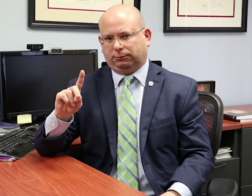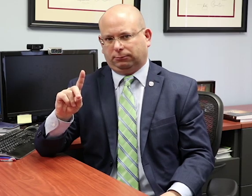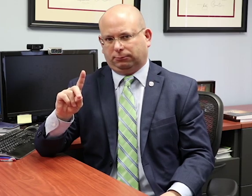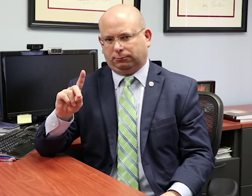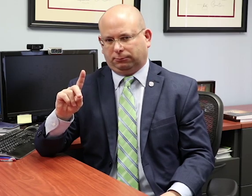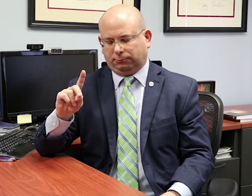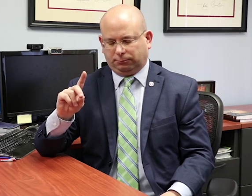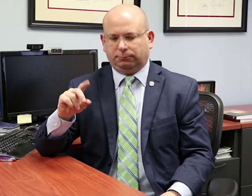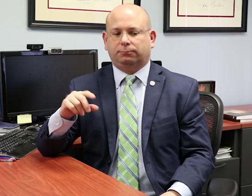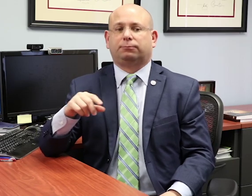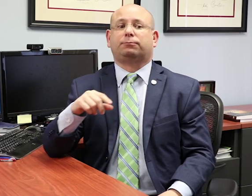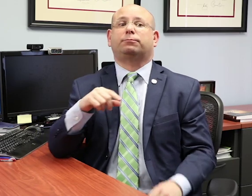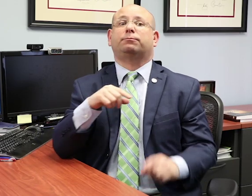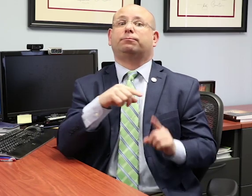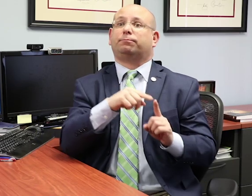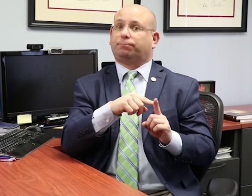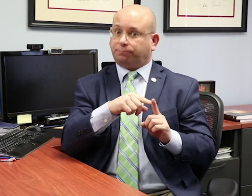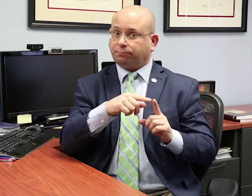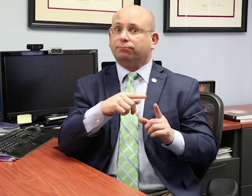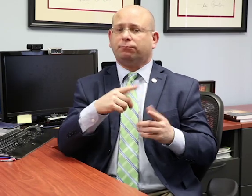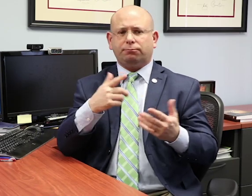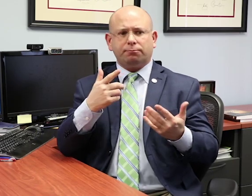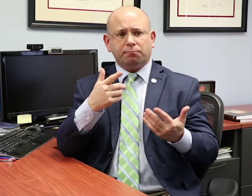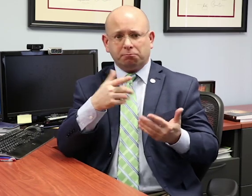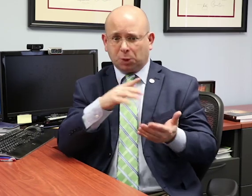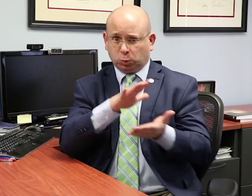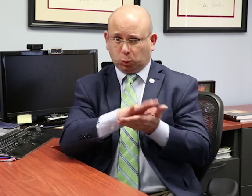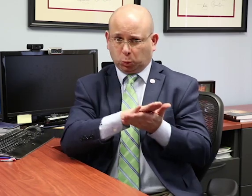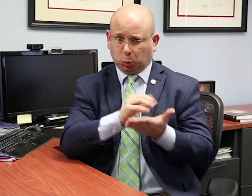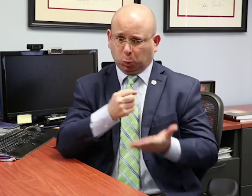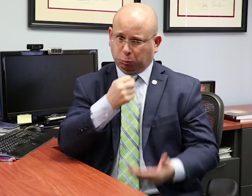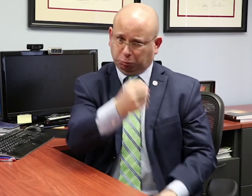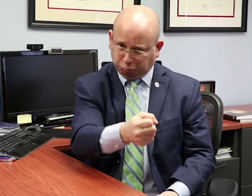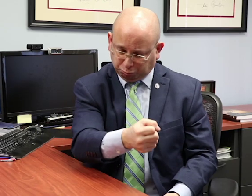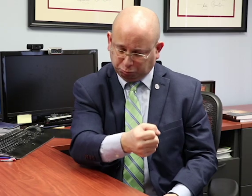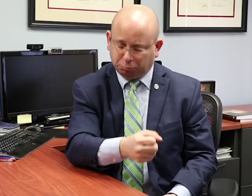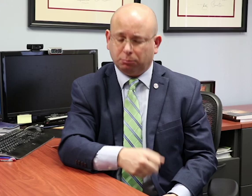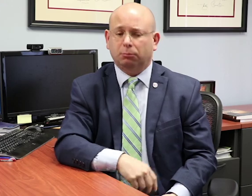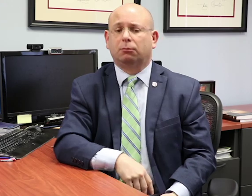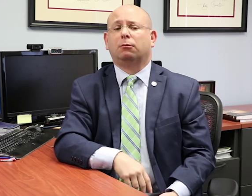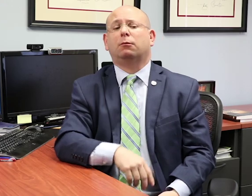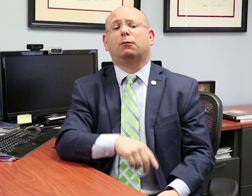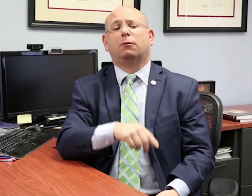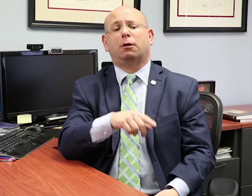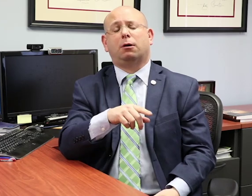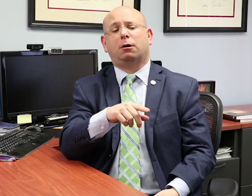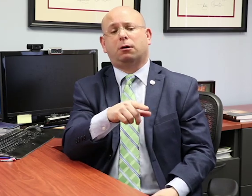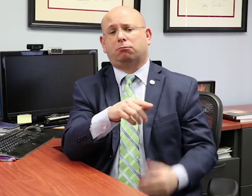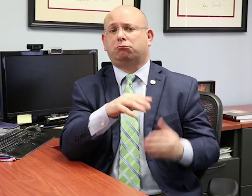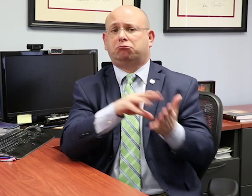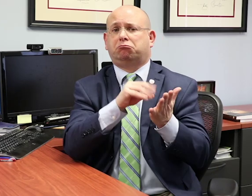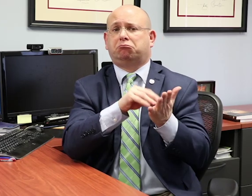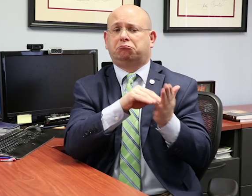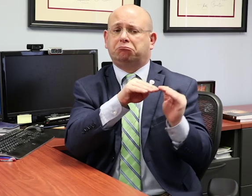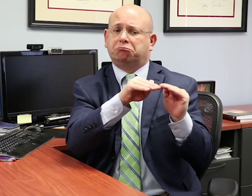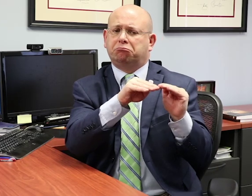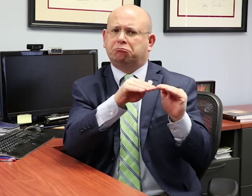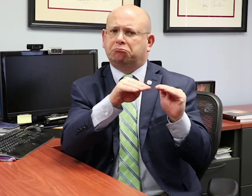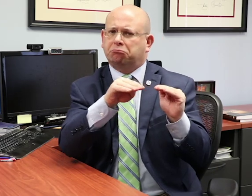His parents had placed him in a school district for educational services but noticed after some years